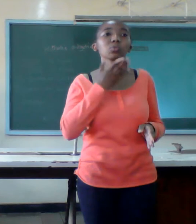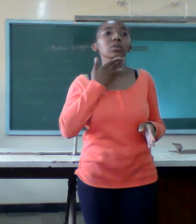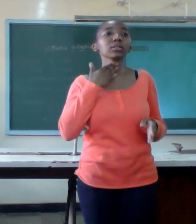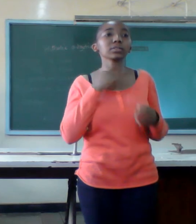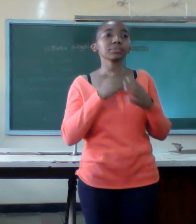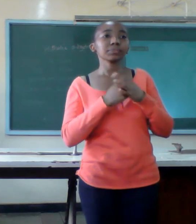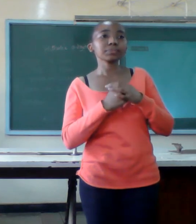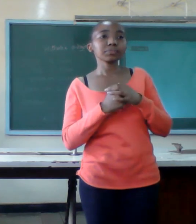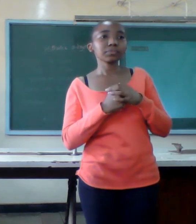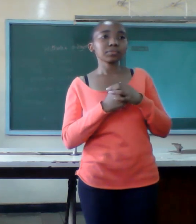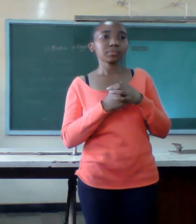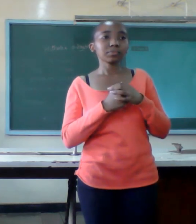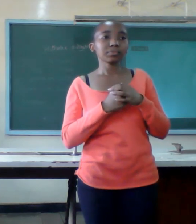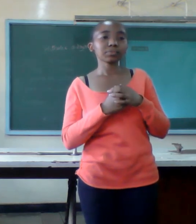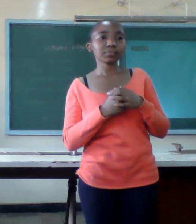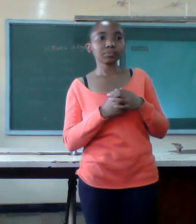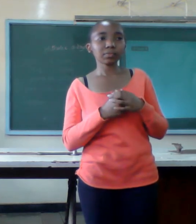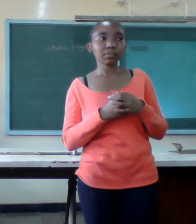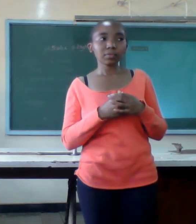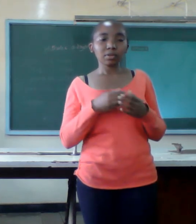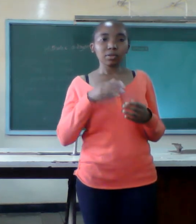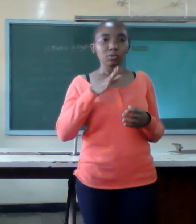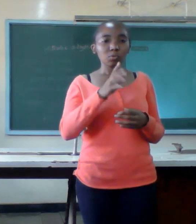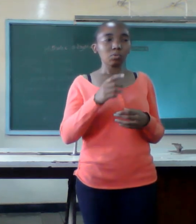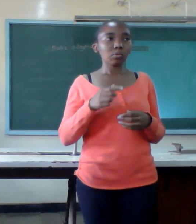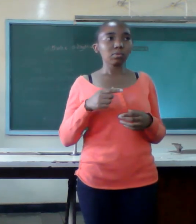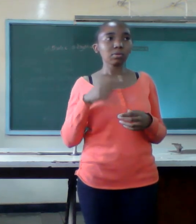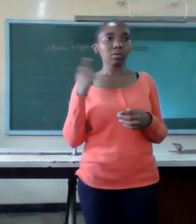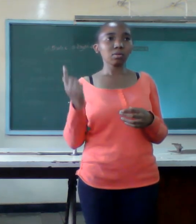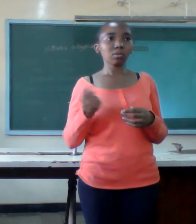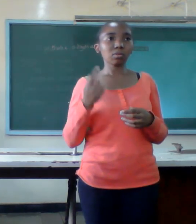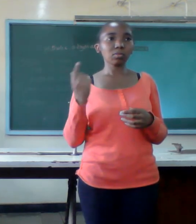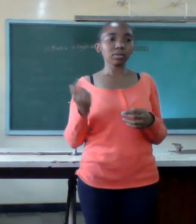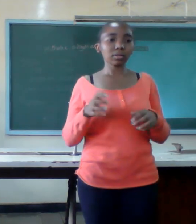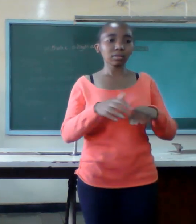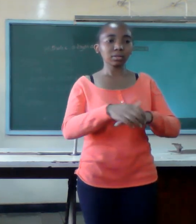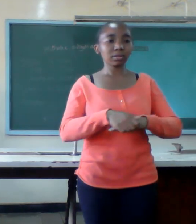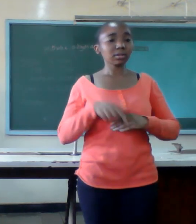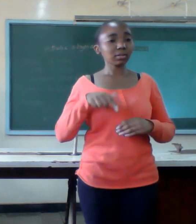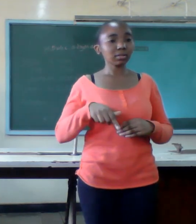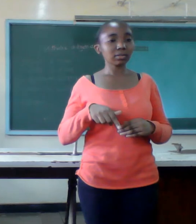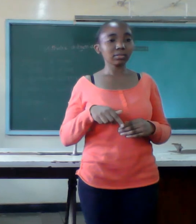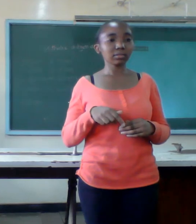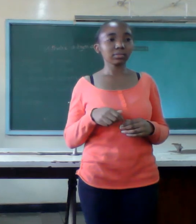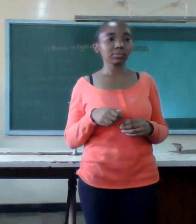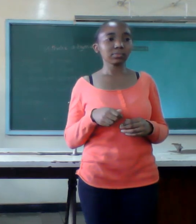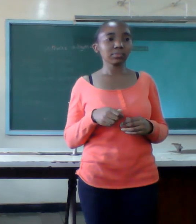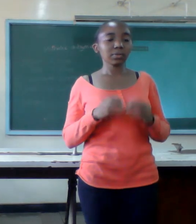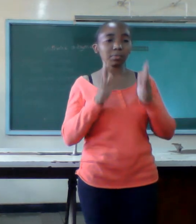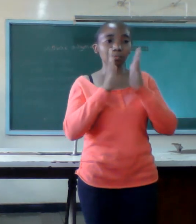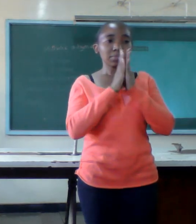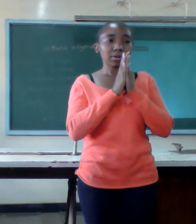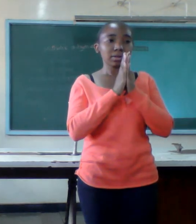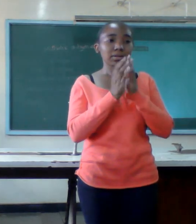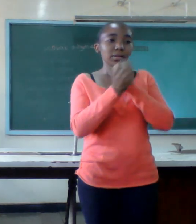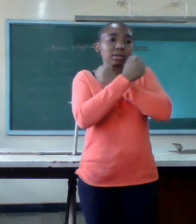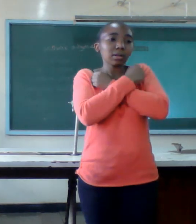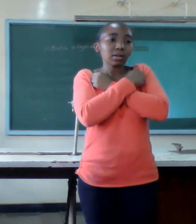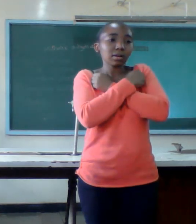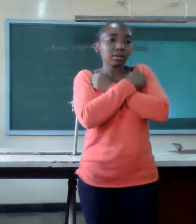this can only be achieved through prayer love and patience secret